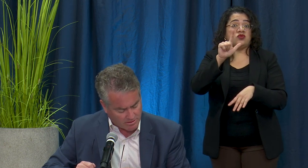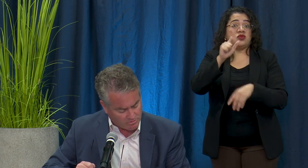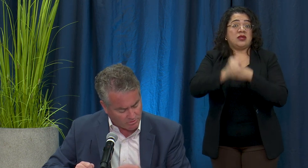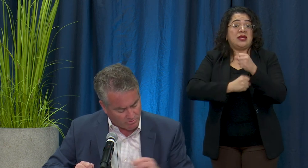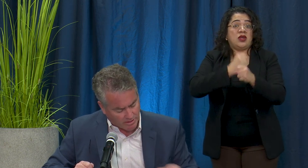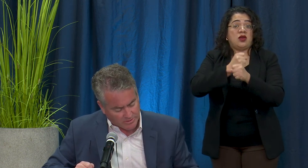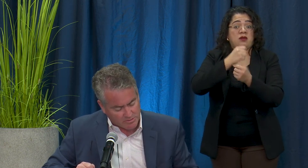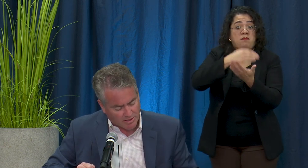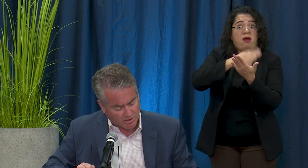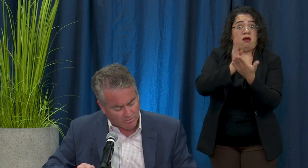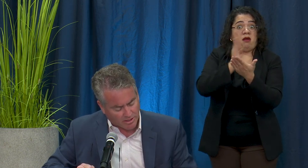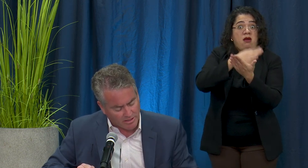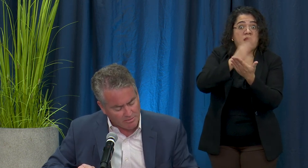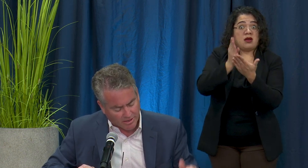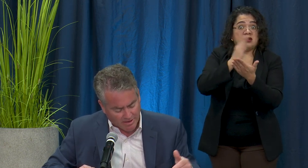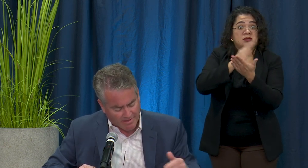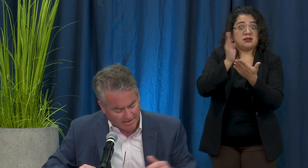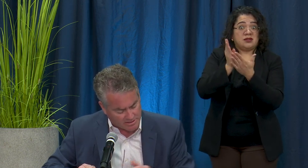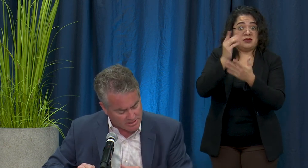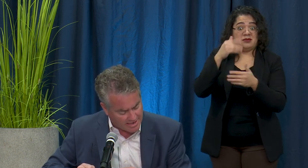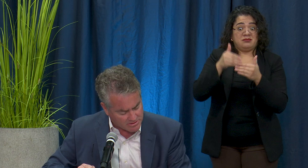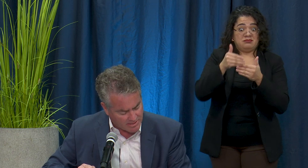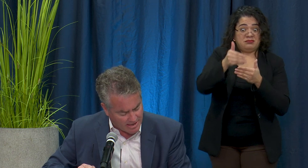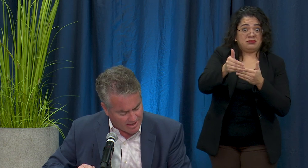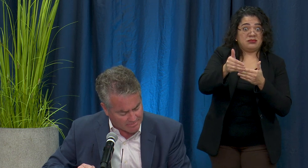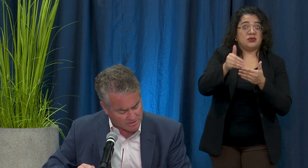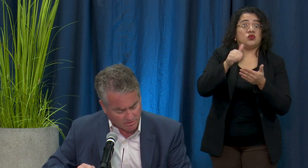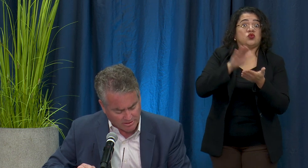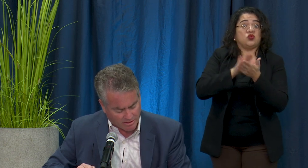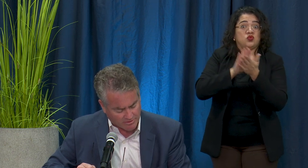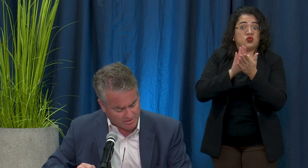through where we spend our money but again that is absolutely on the